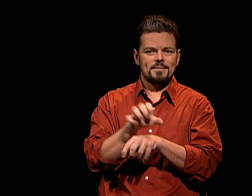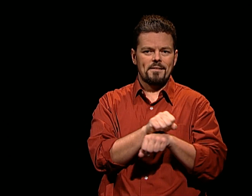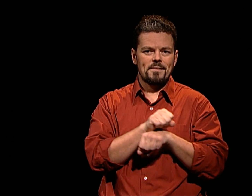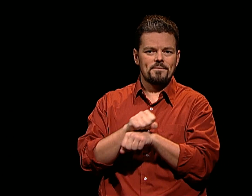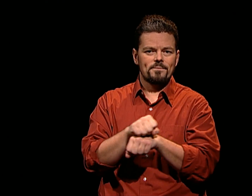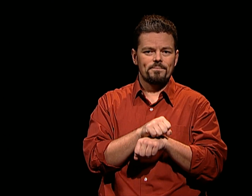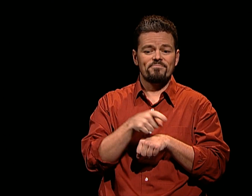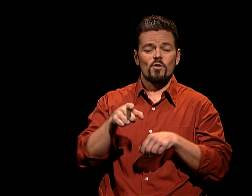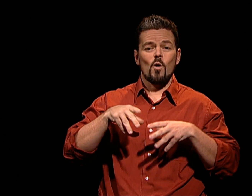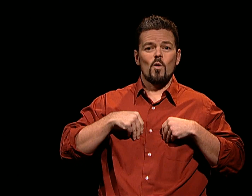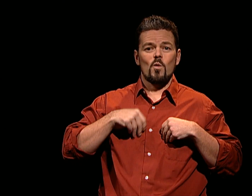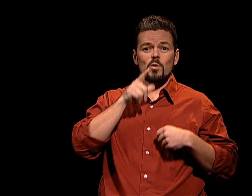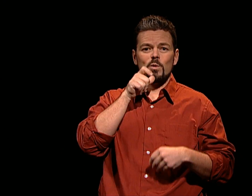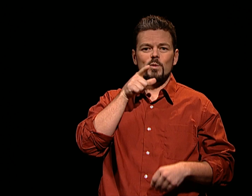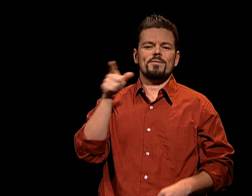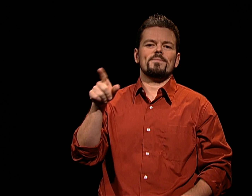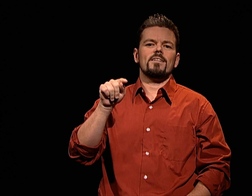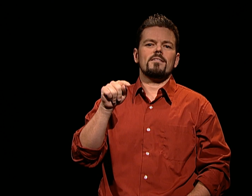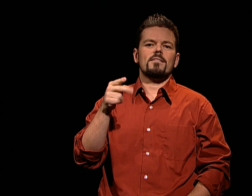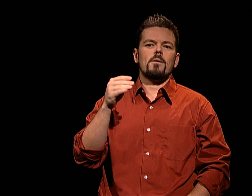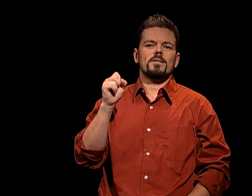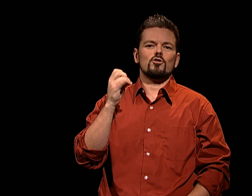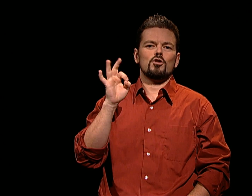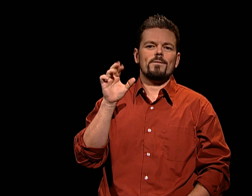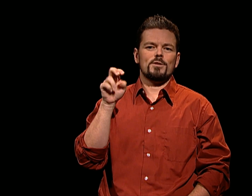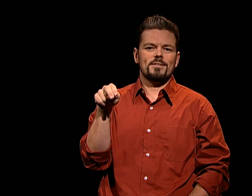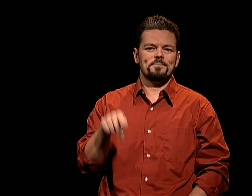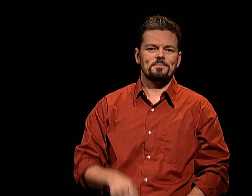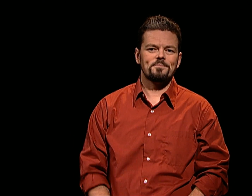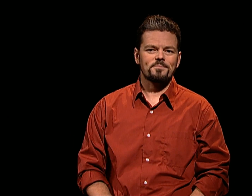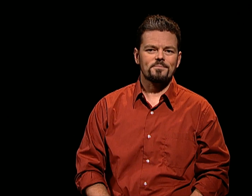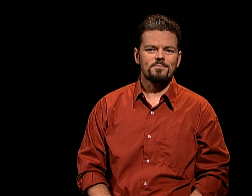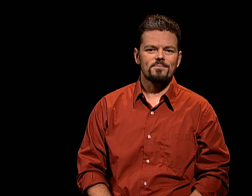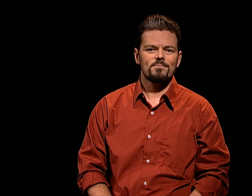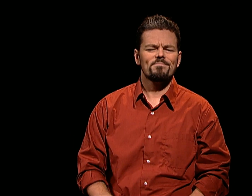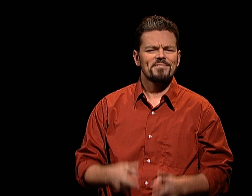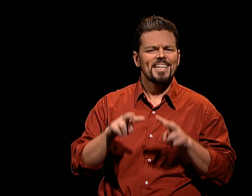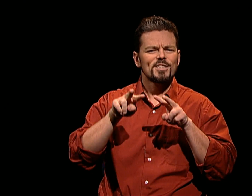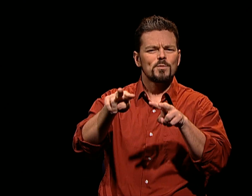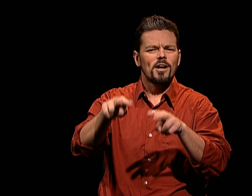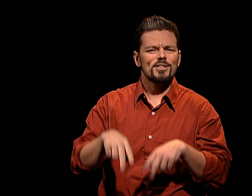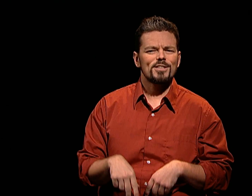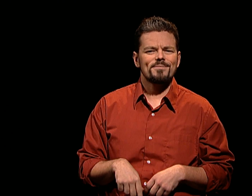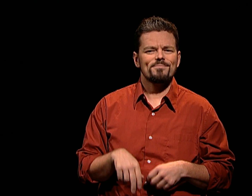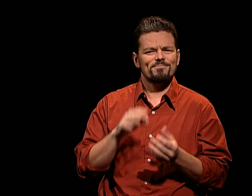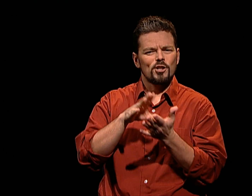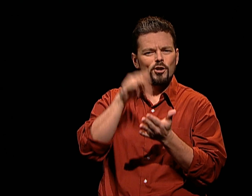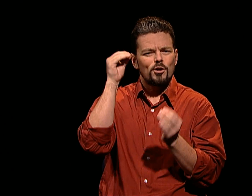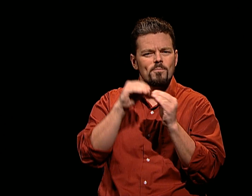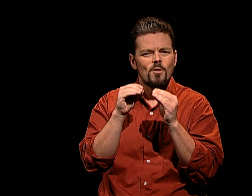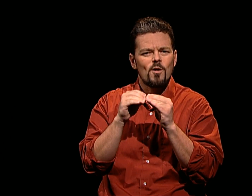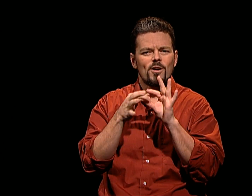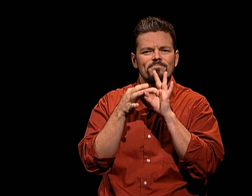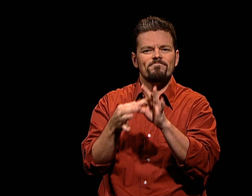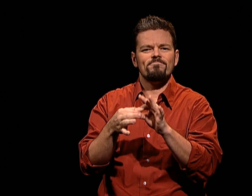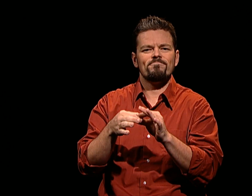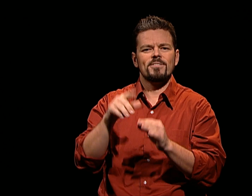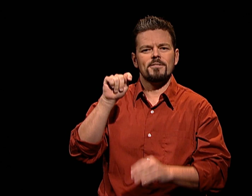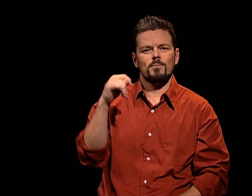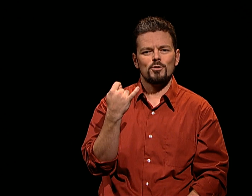OWNED BY THOMAS JEFFERSON. LET'S WATCH AND LEARN MORE ABOUT THOMAS JEFFERSON,